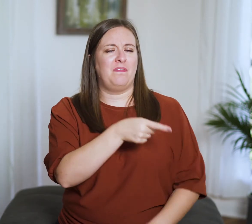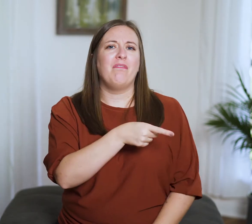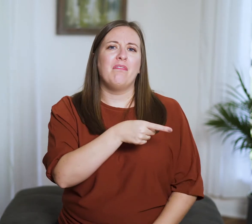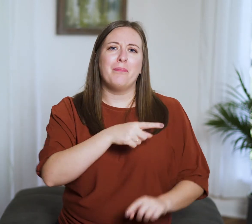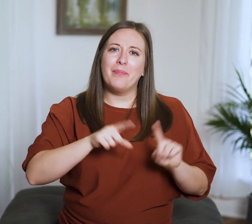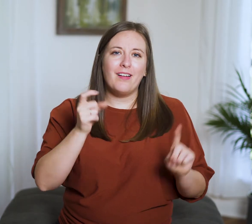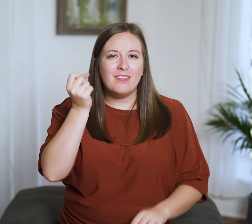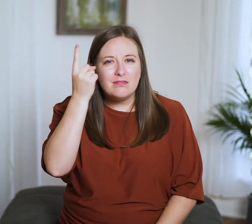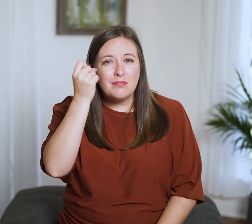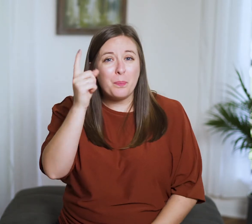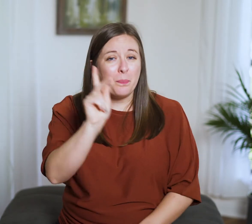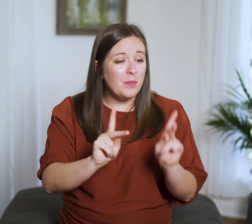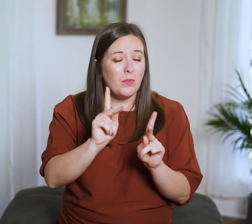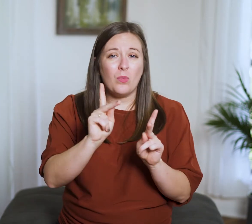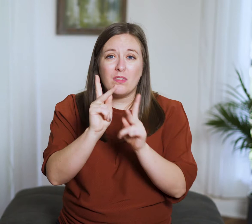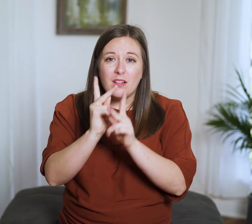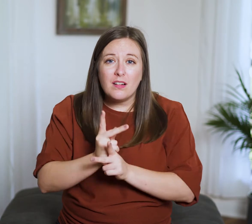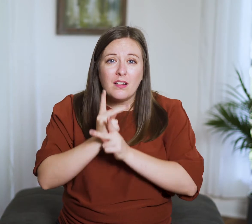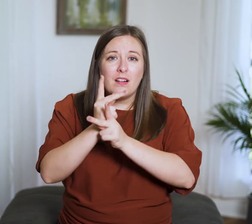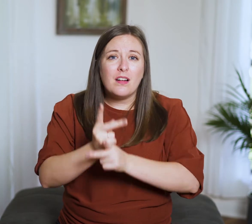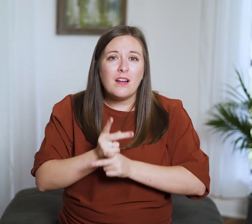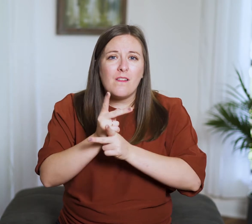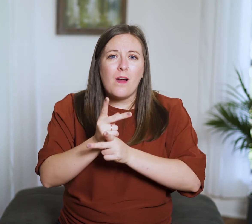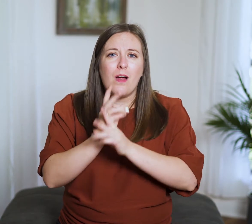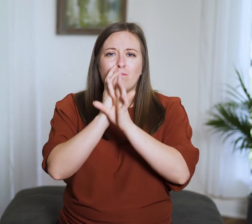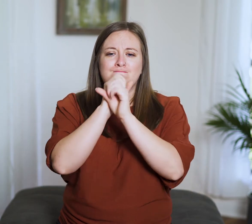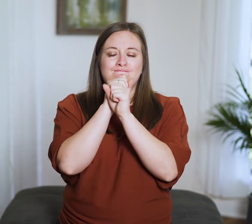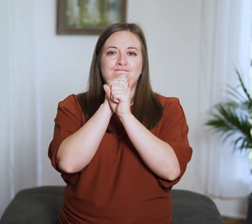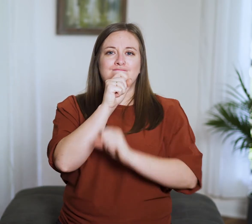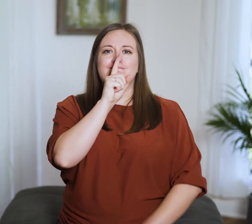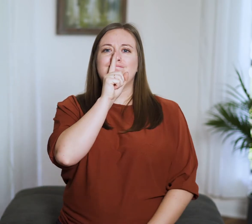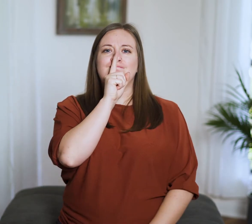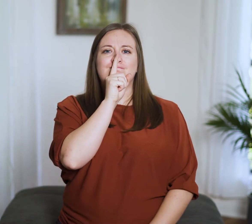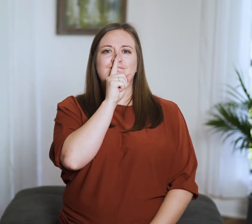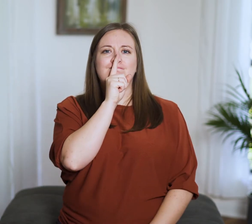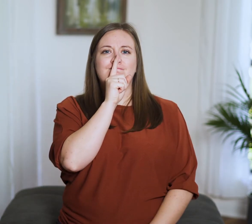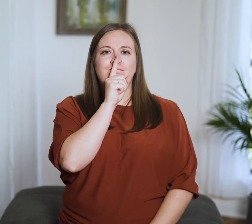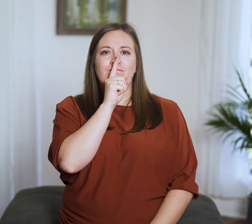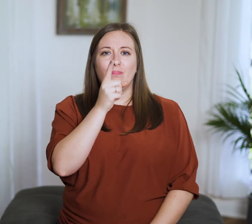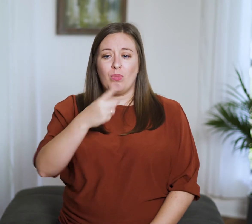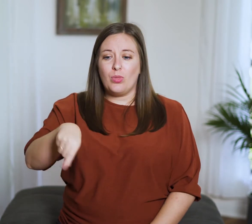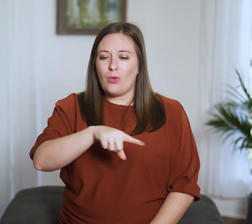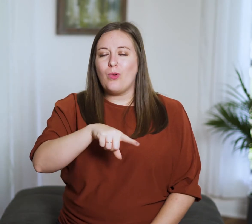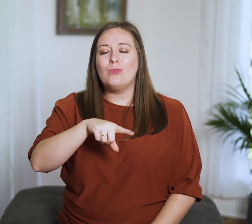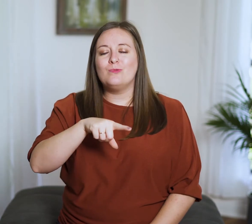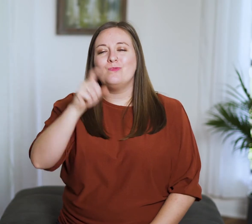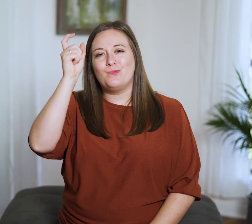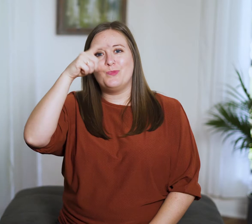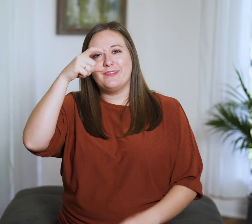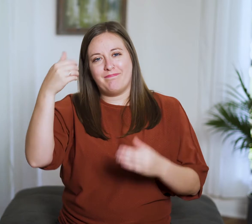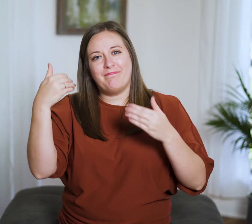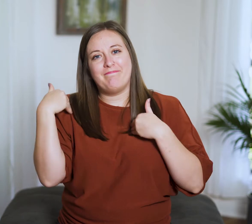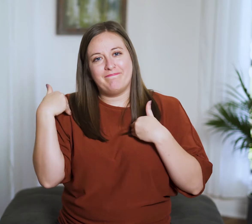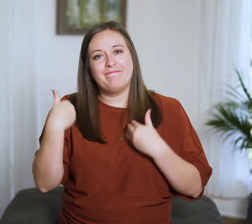but whoever restrains his lips is prudent.